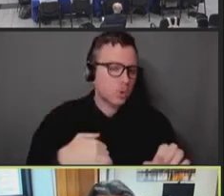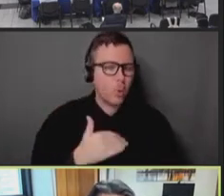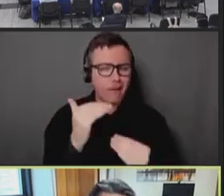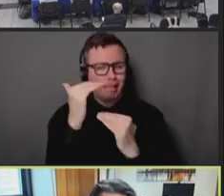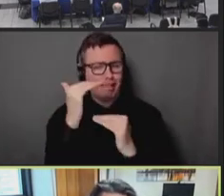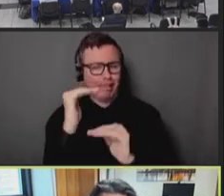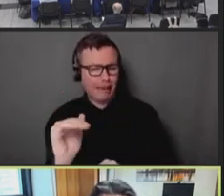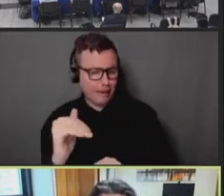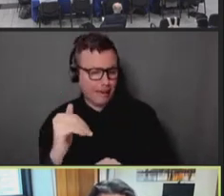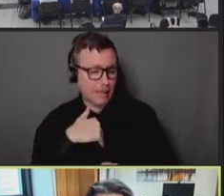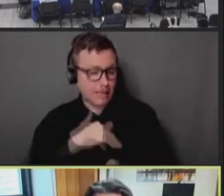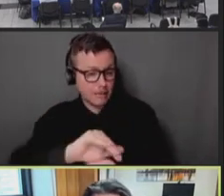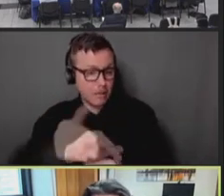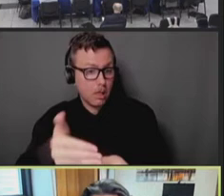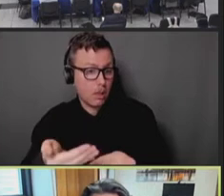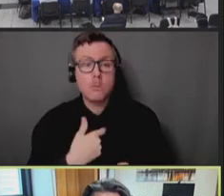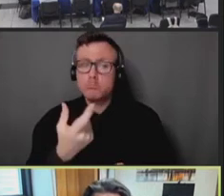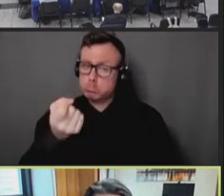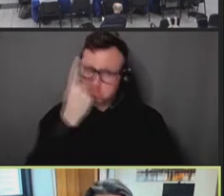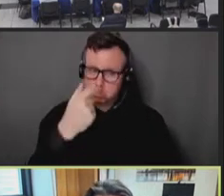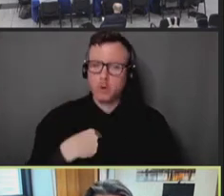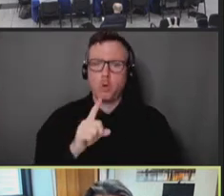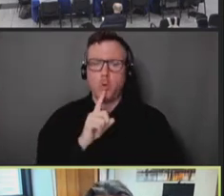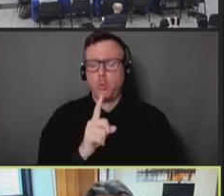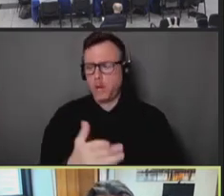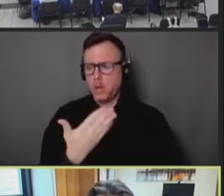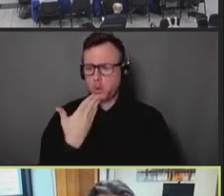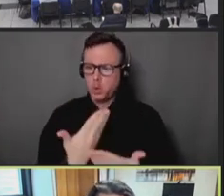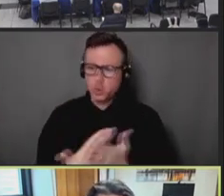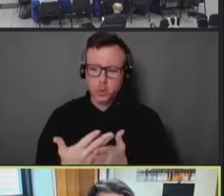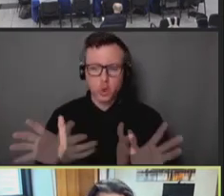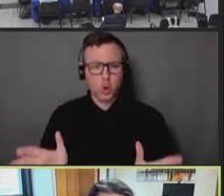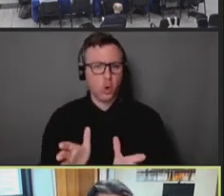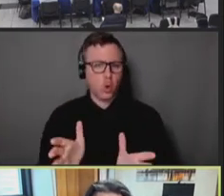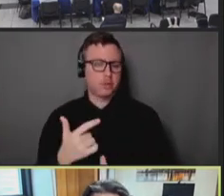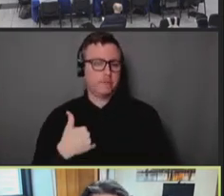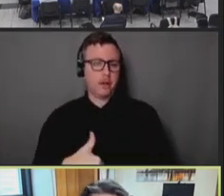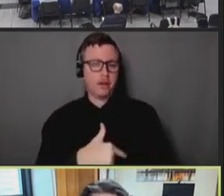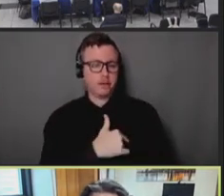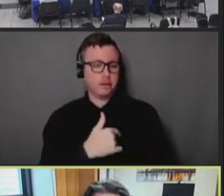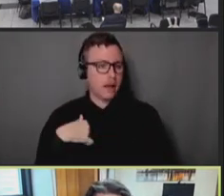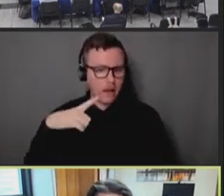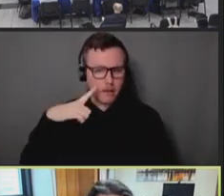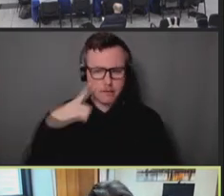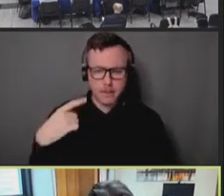this gave us a lot of encouragement to adopt the strategy, and I think it has paid off, in terms of